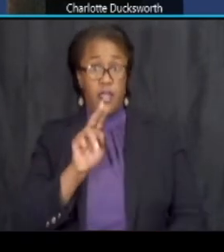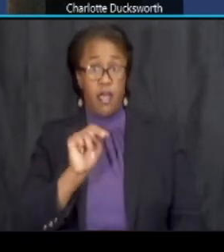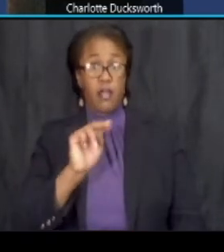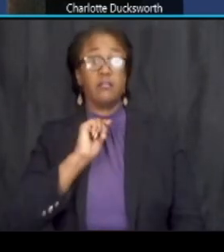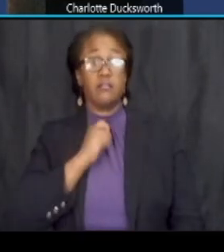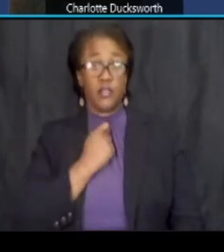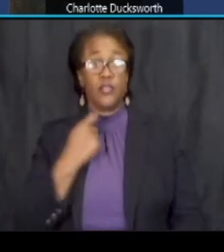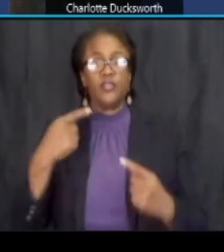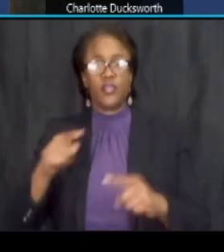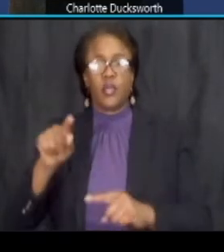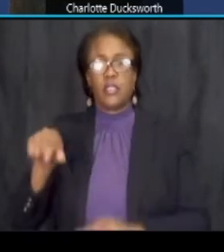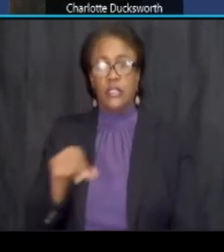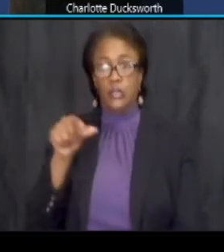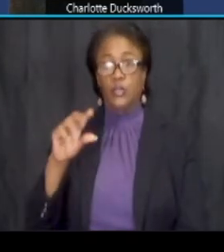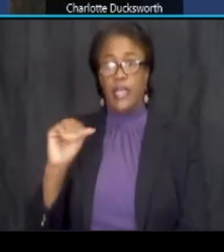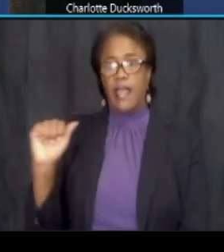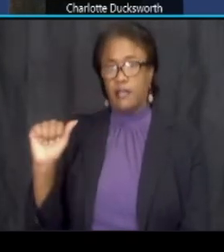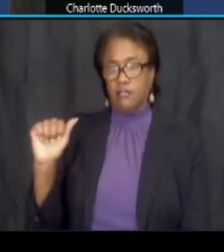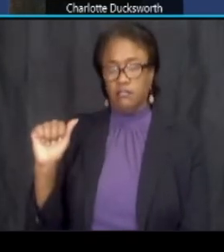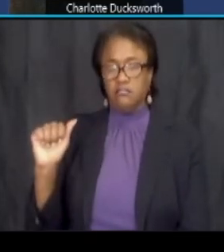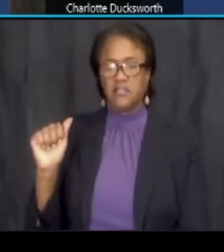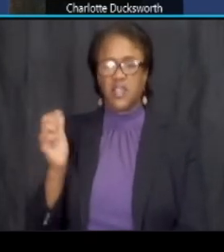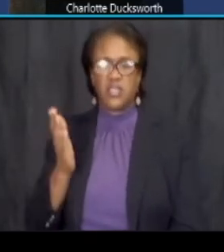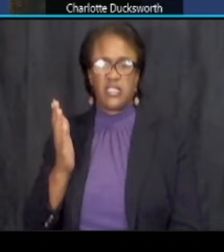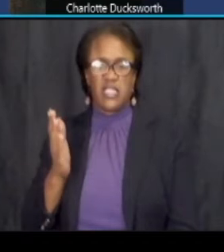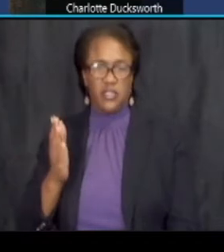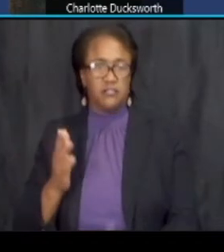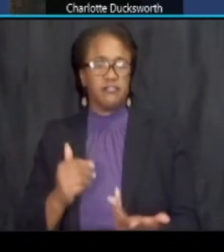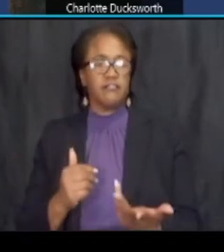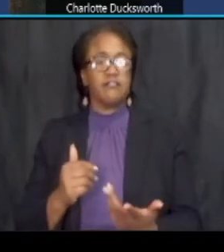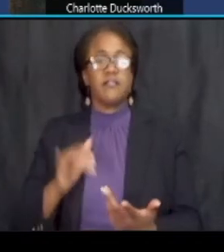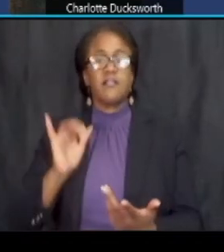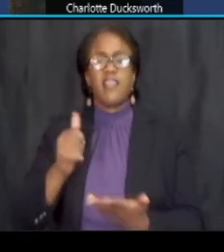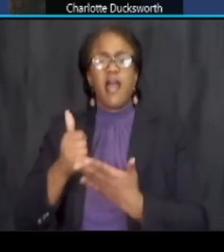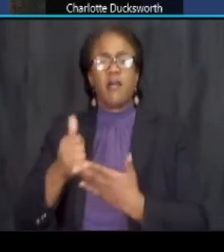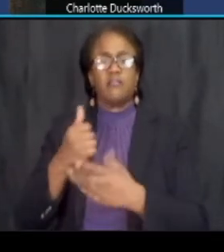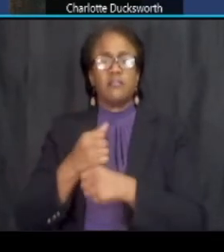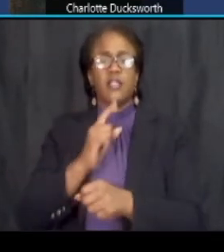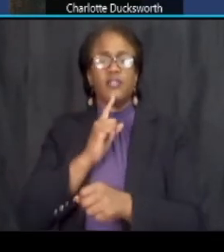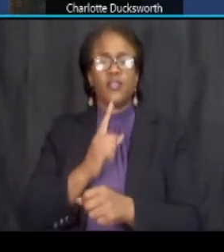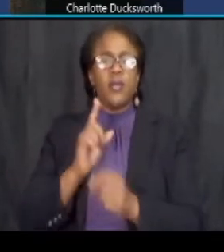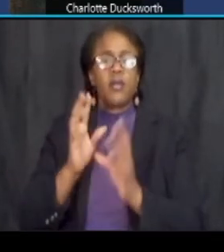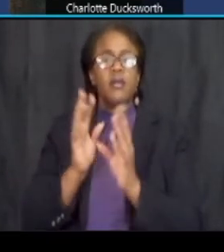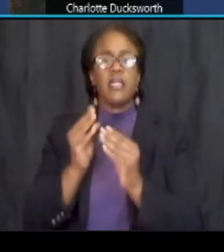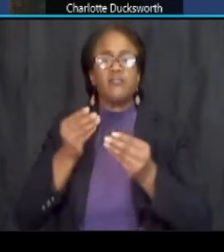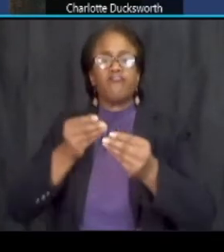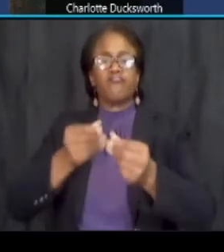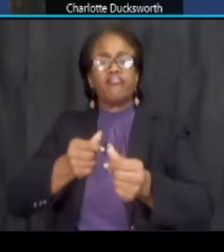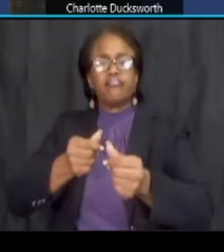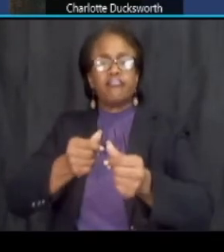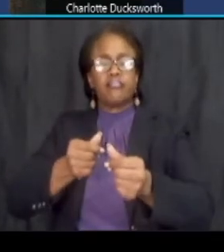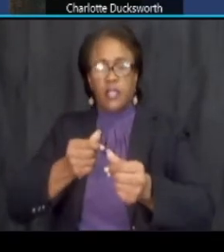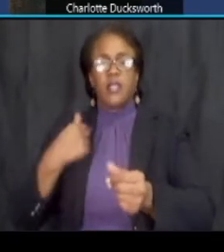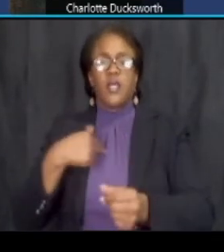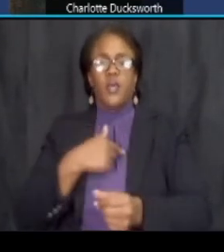portion of the presentation this helps ensure that the meeting runs smoothly as we're going through